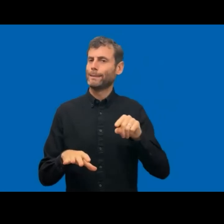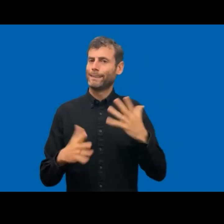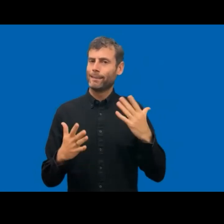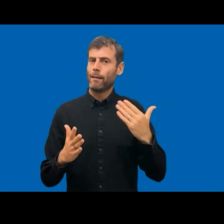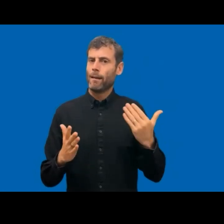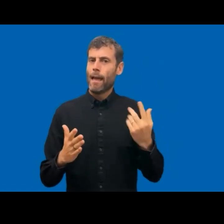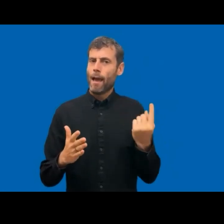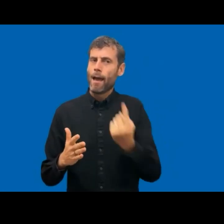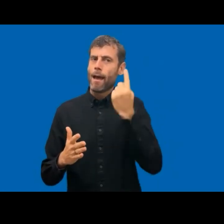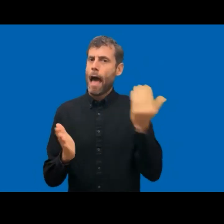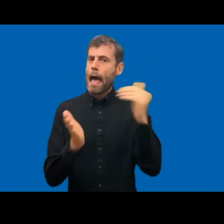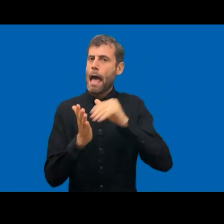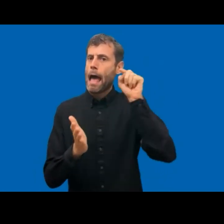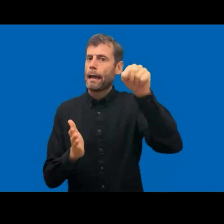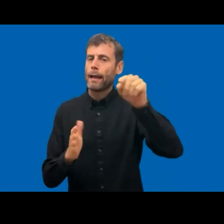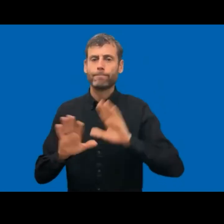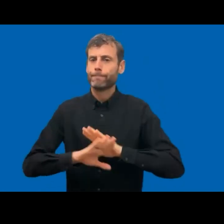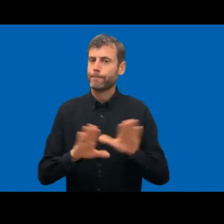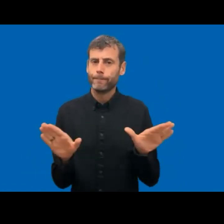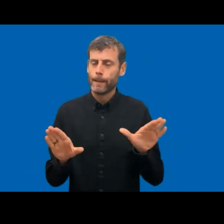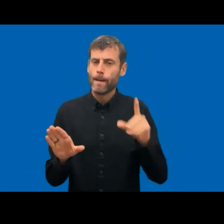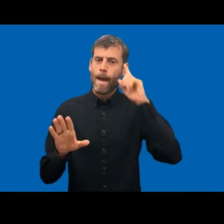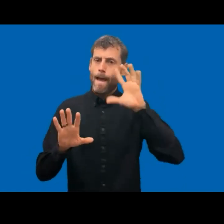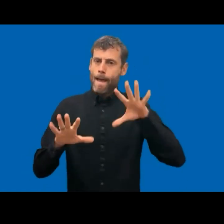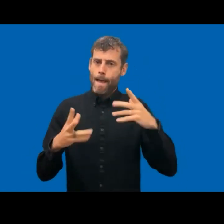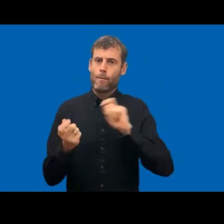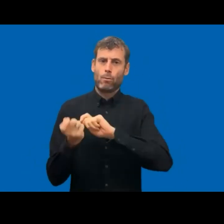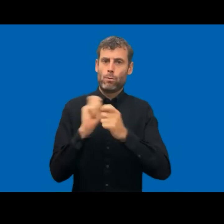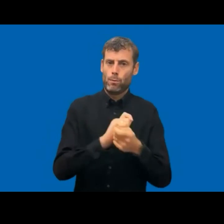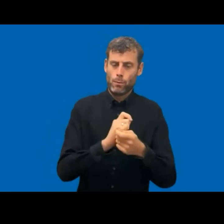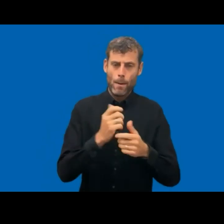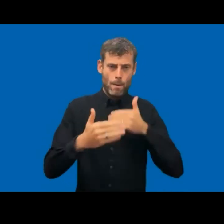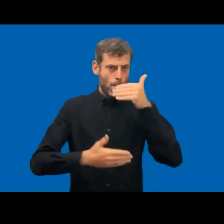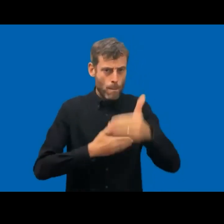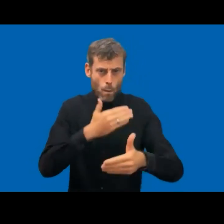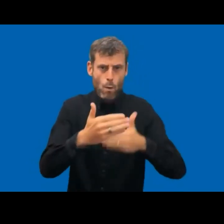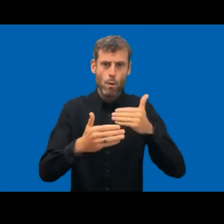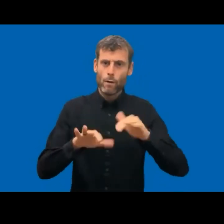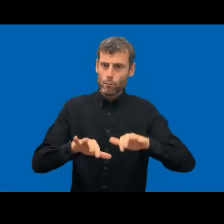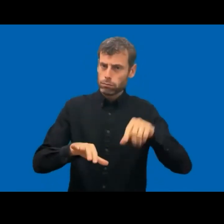is necessary to succeed with digitalization, and if we are as a society to reap the full